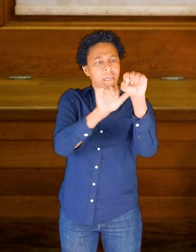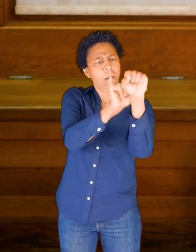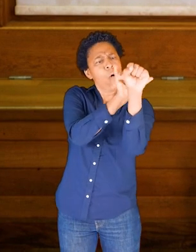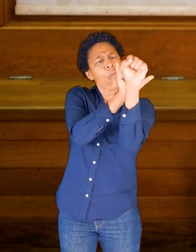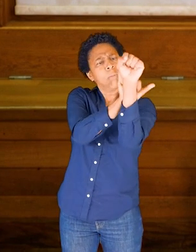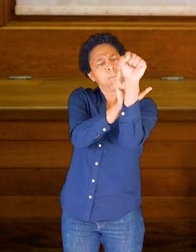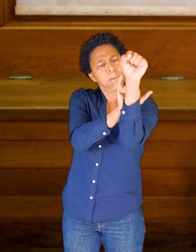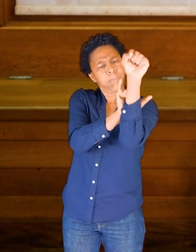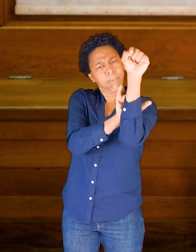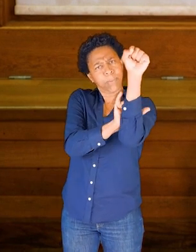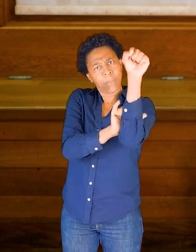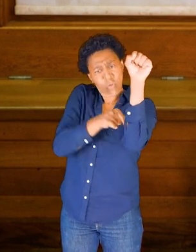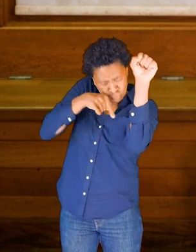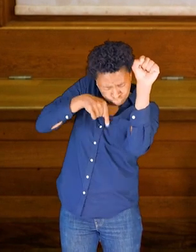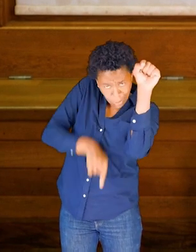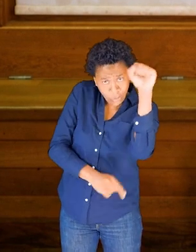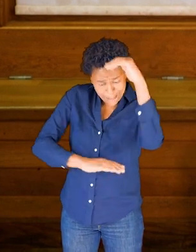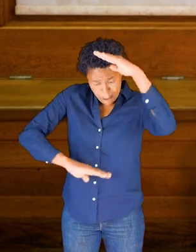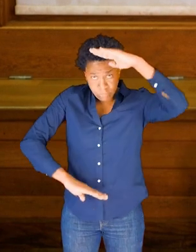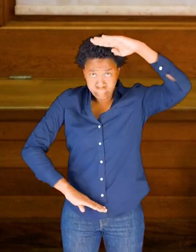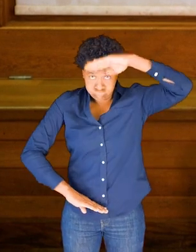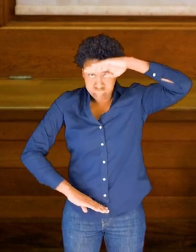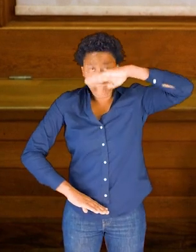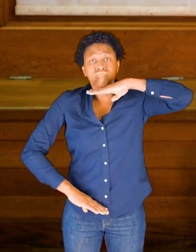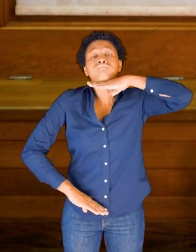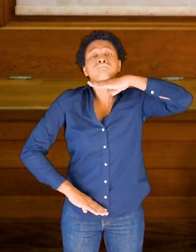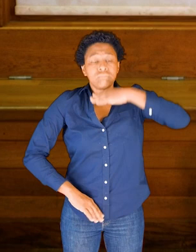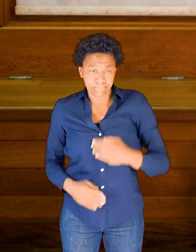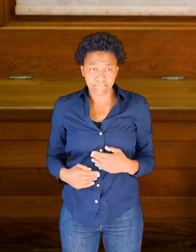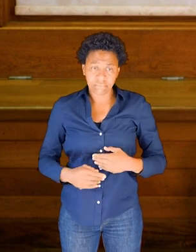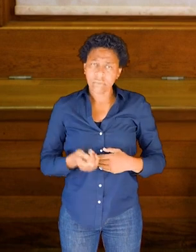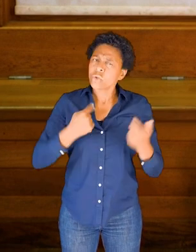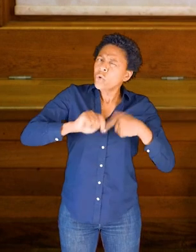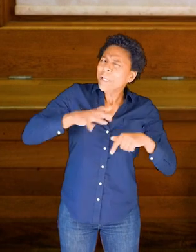We can start to use touch to explore the spine and all these bones